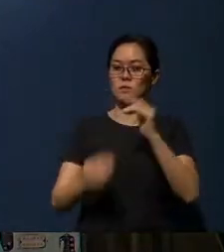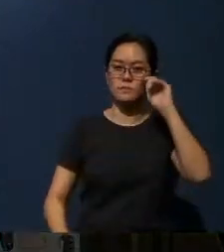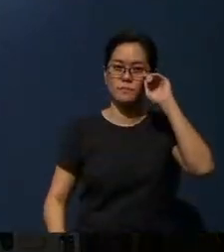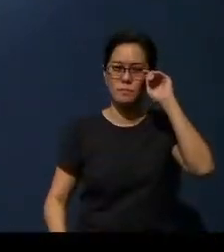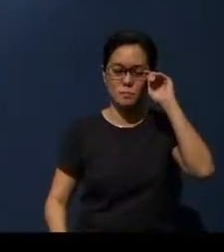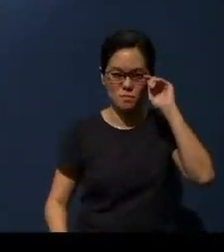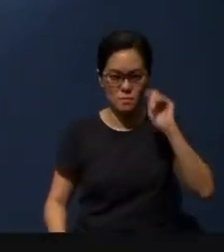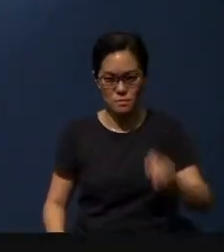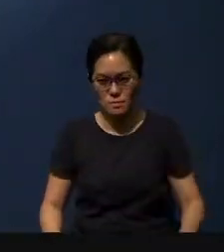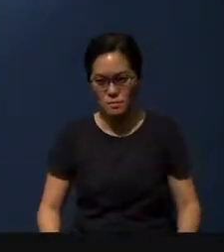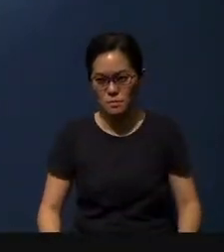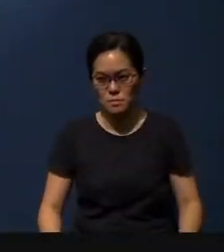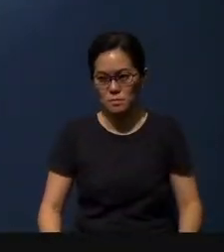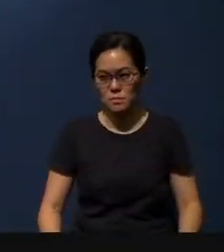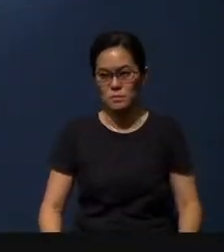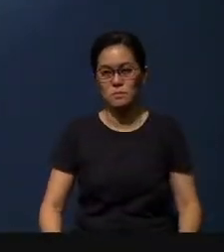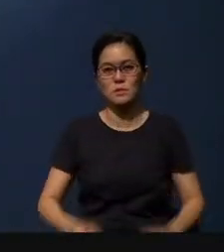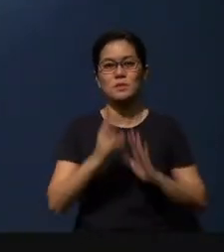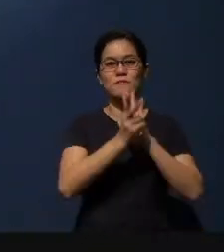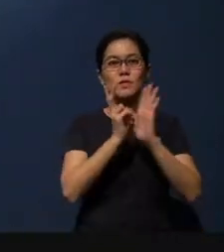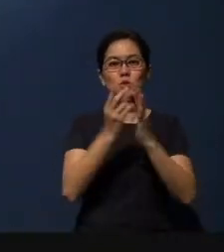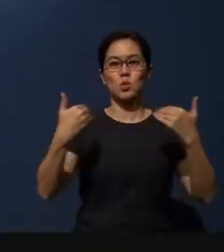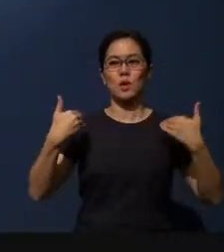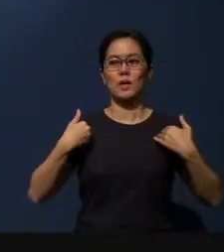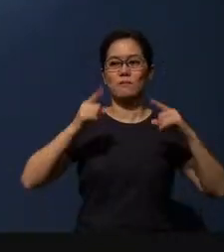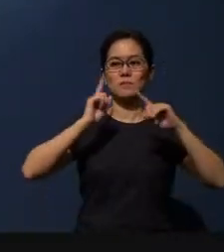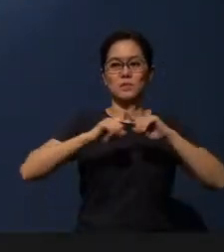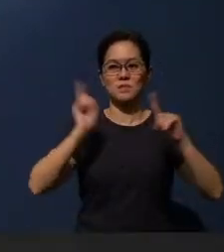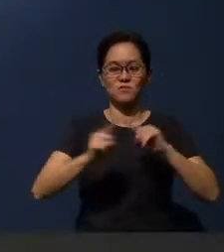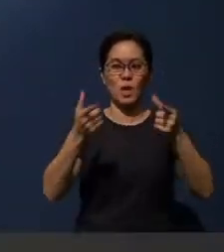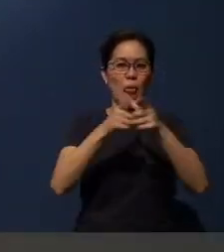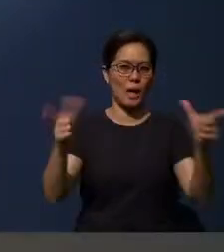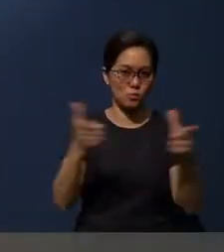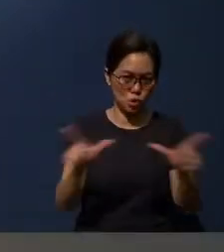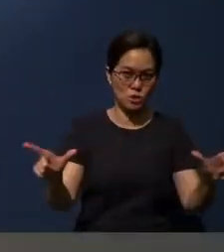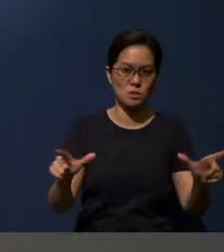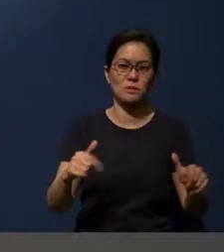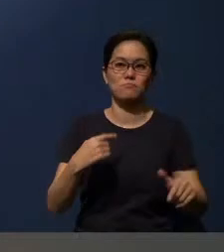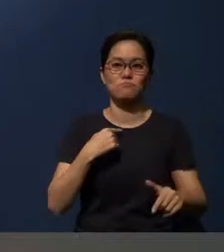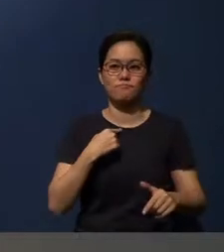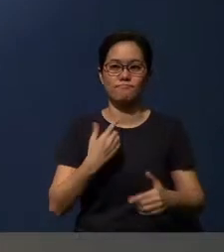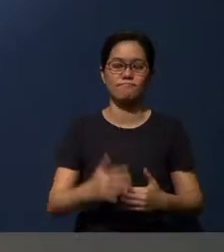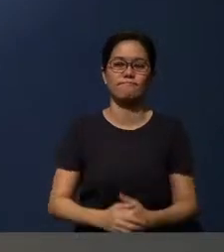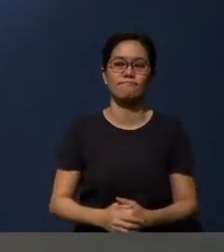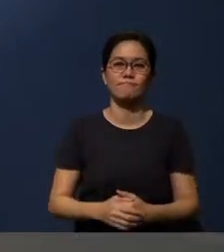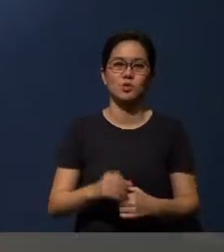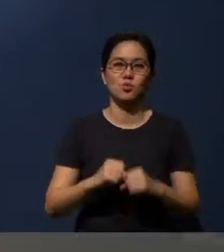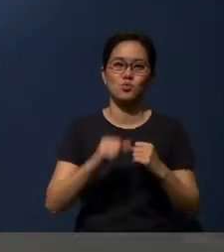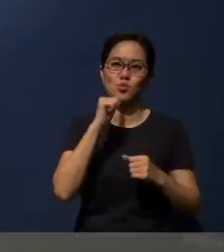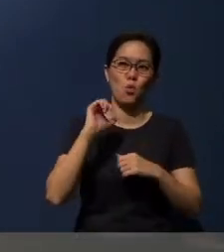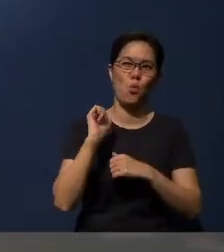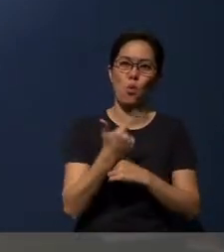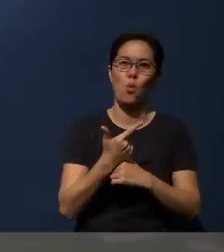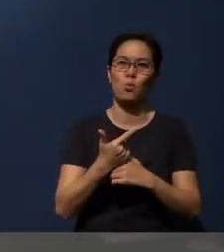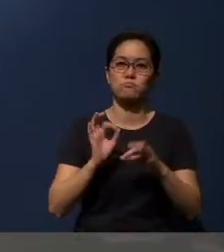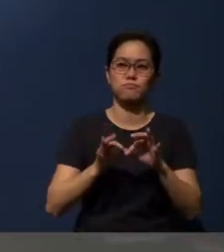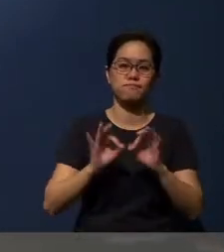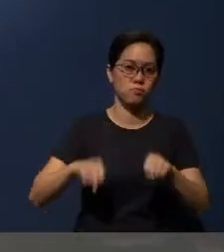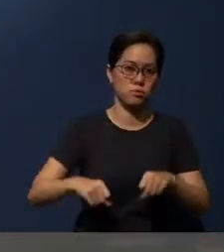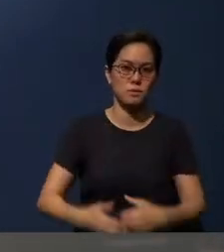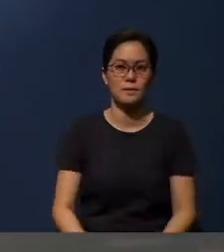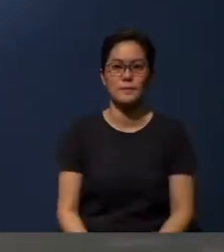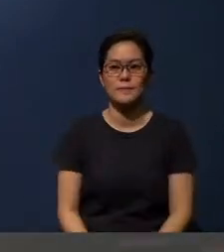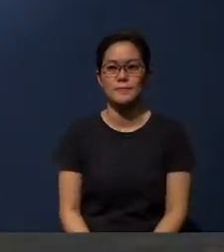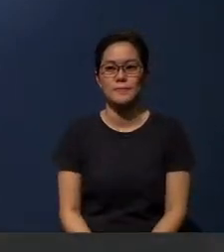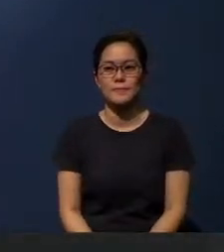(Sign language: This video has different languages, so it’s not possible to interpret the whole video.)